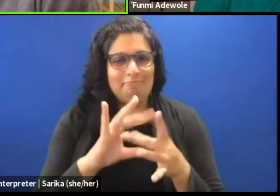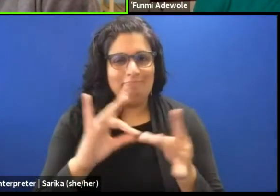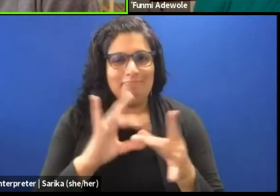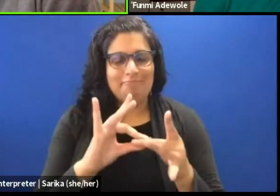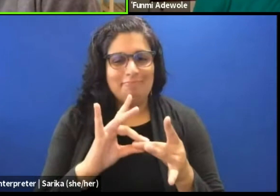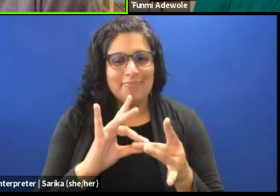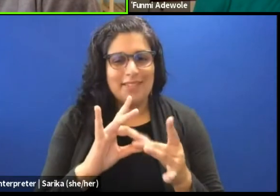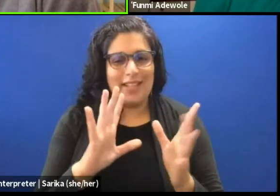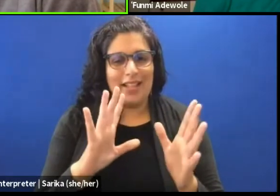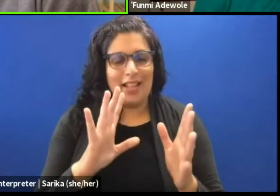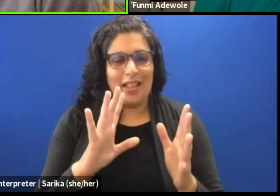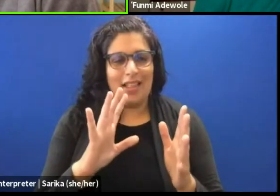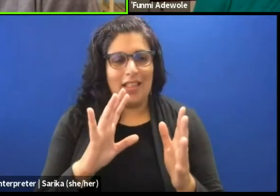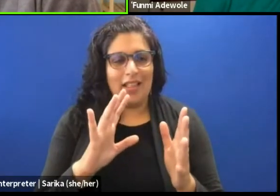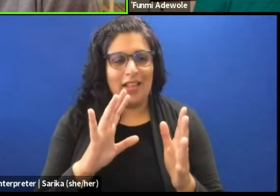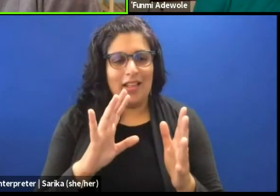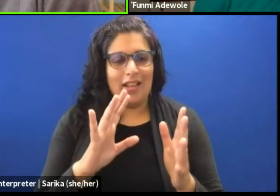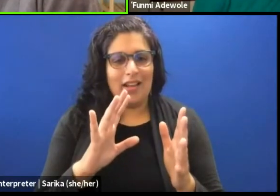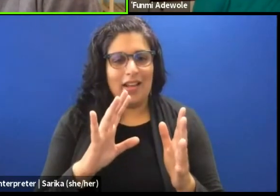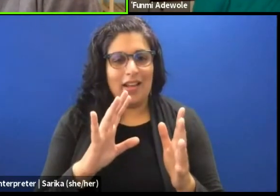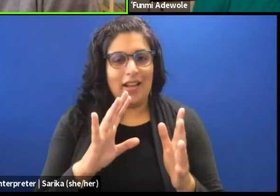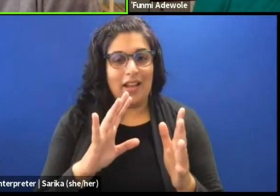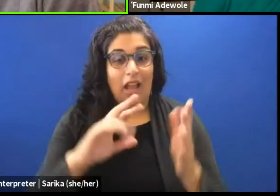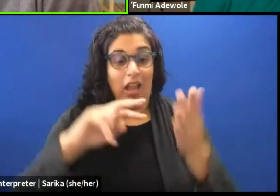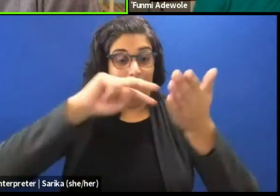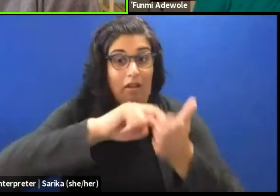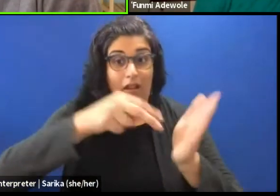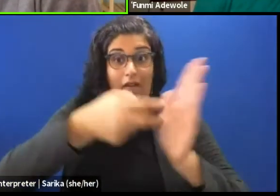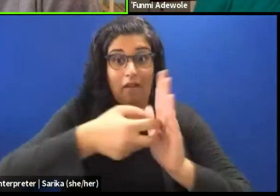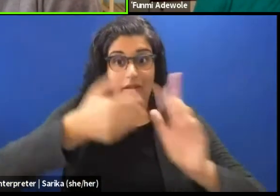The fact that defining it's like you know,